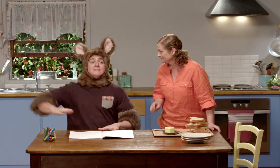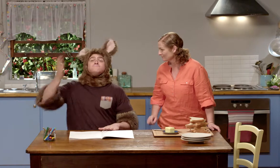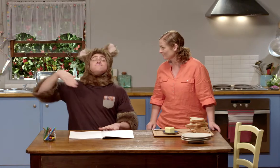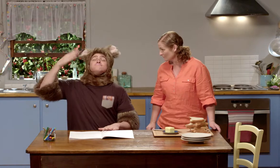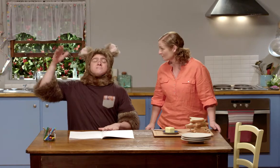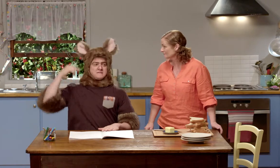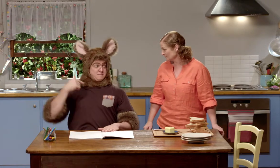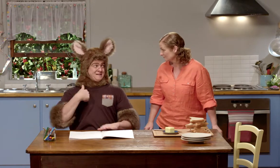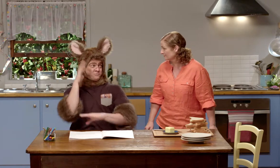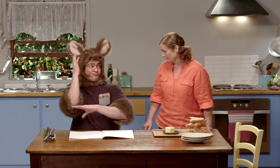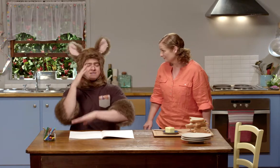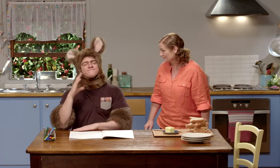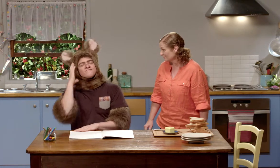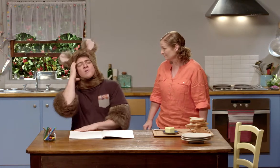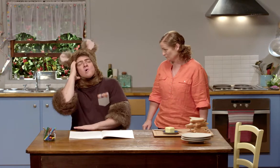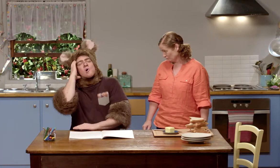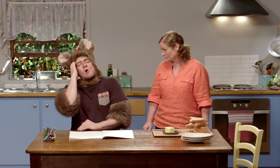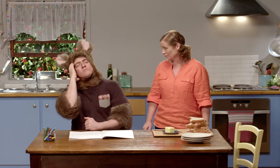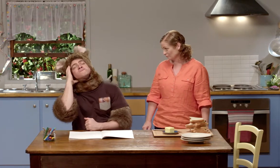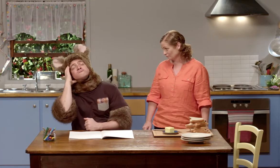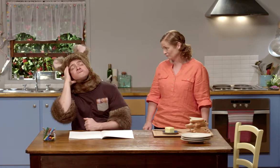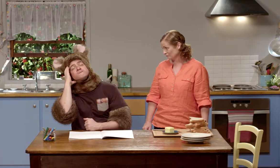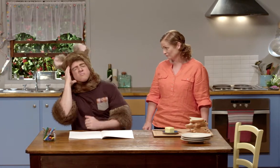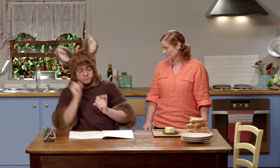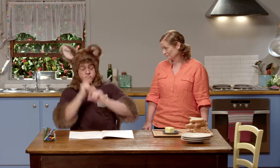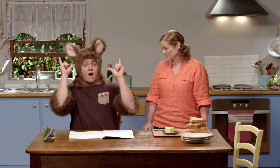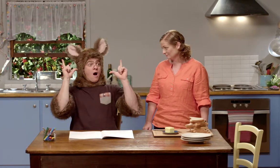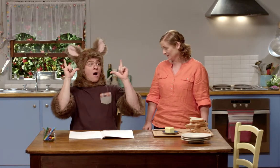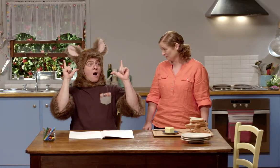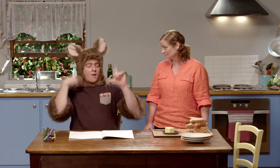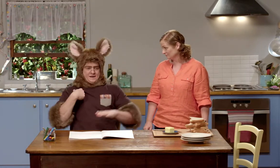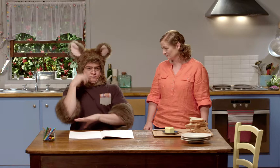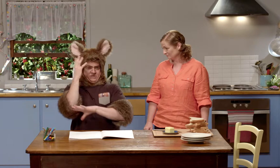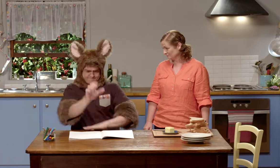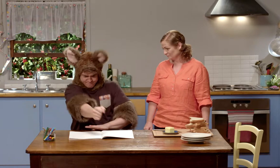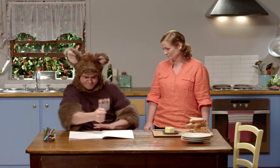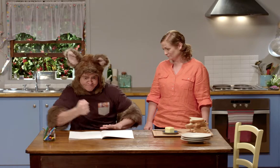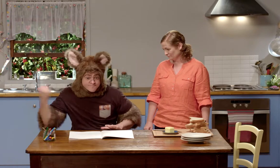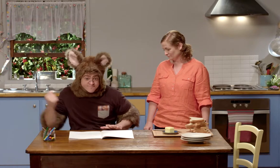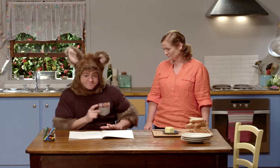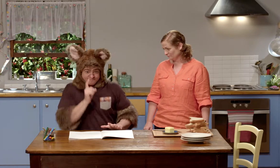One day I was asleep in my treehouse. I woke up, went out the front door